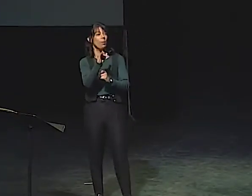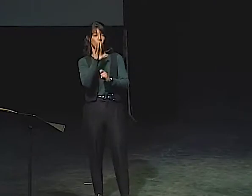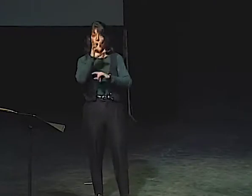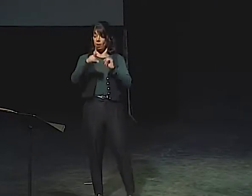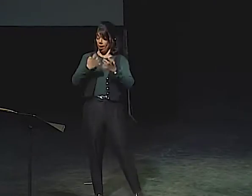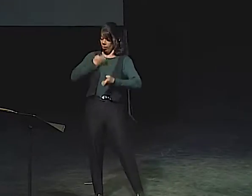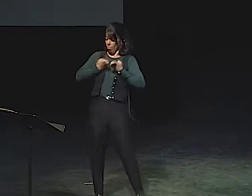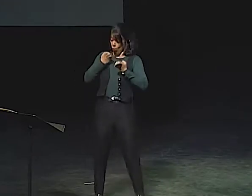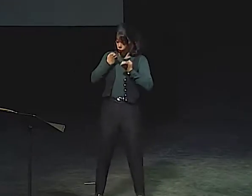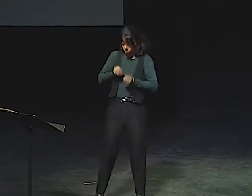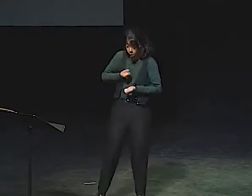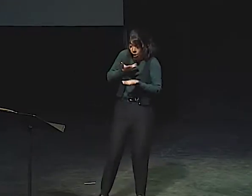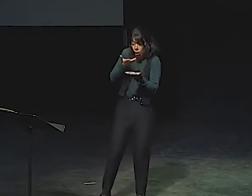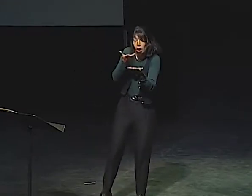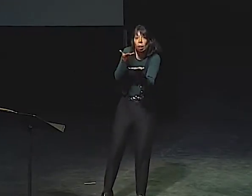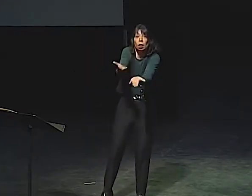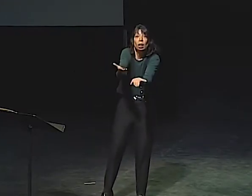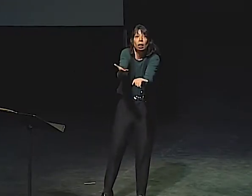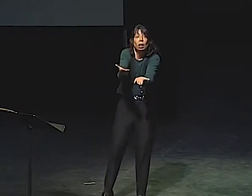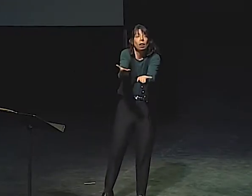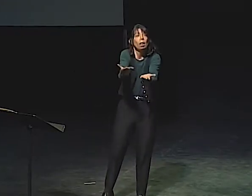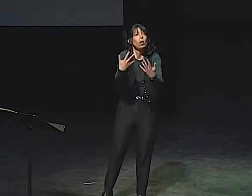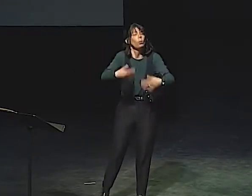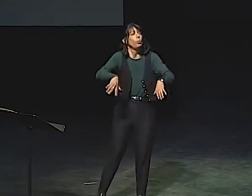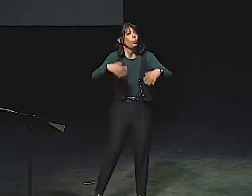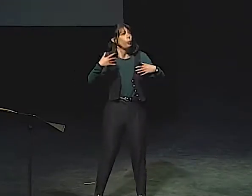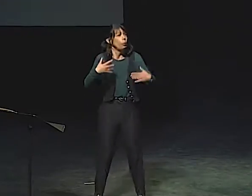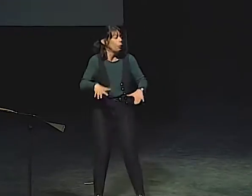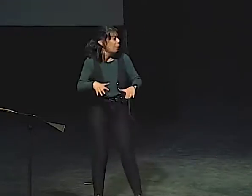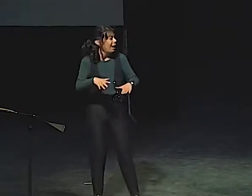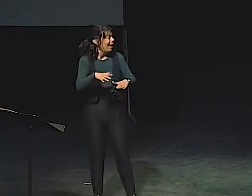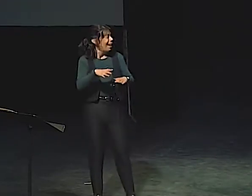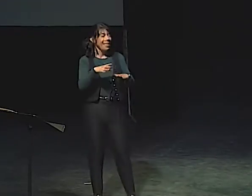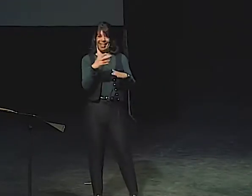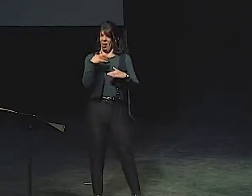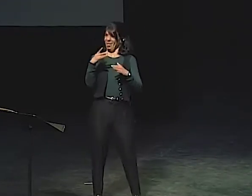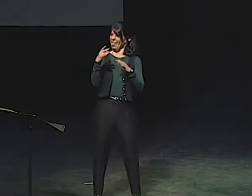ALSO, IT'S SO INTERESTING TALKING ABOUT EMOTIONAL EXPRESSION.